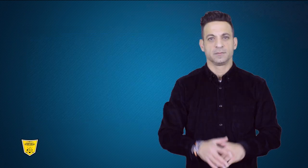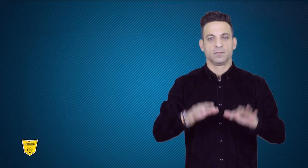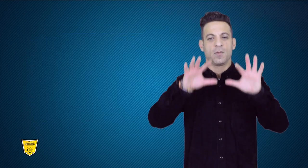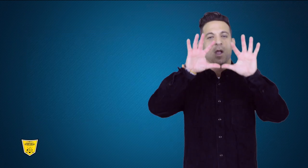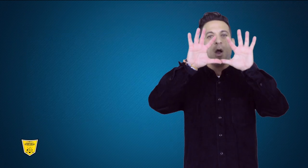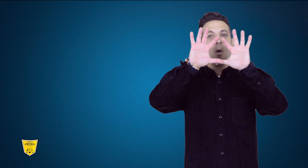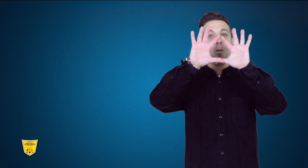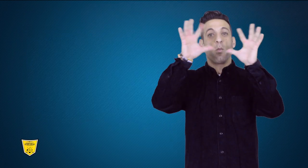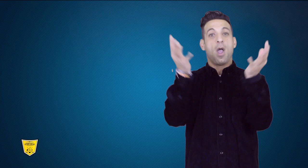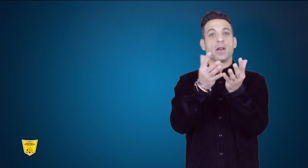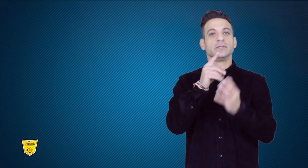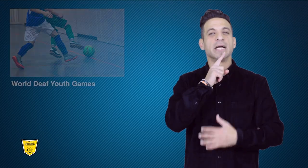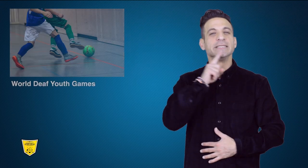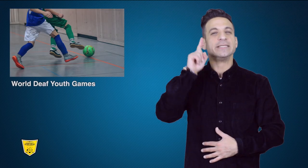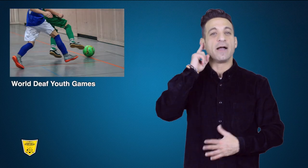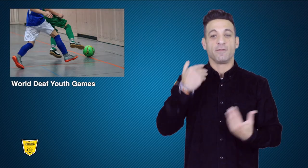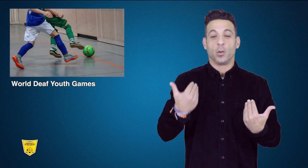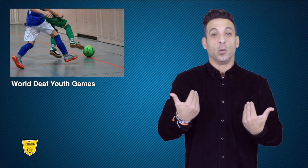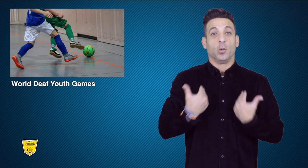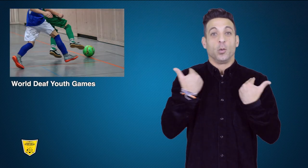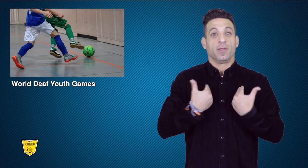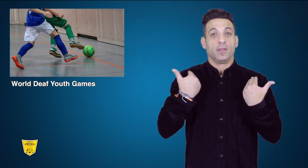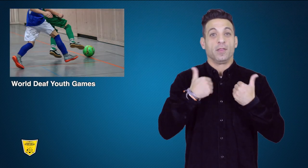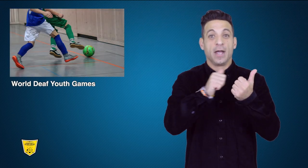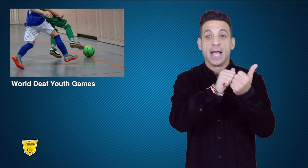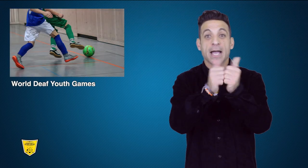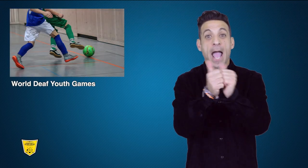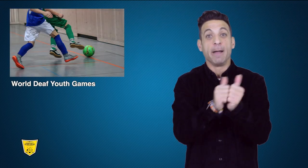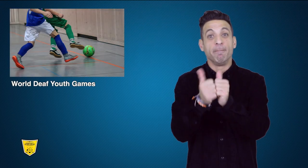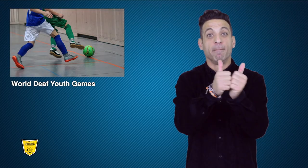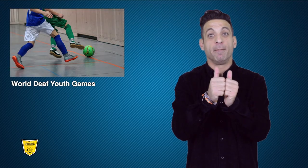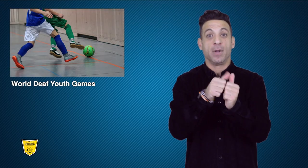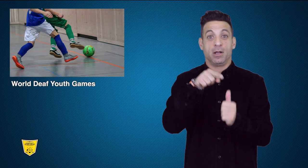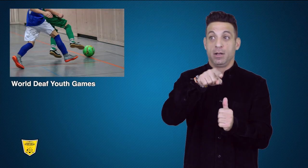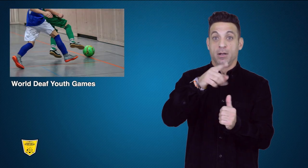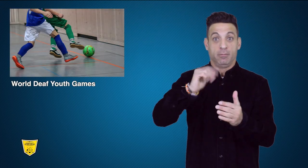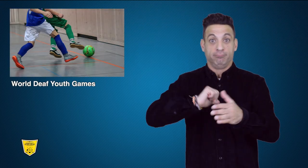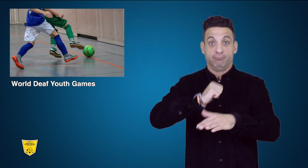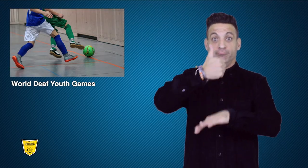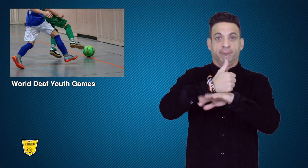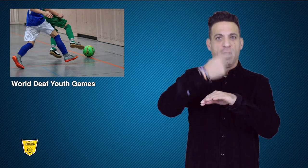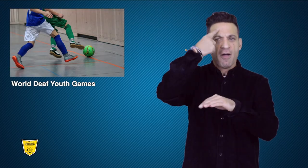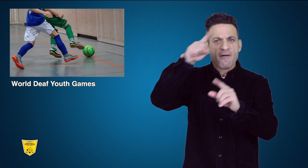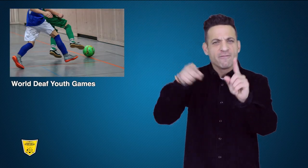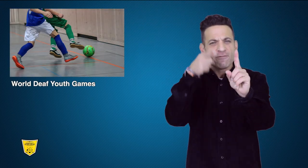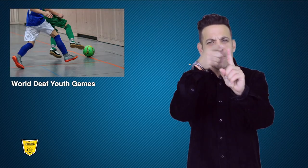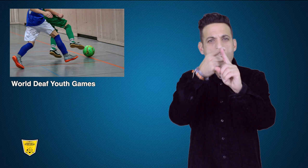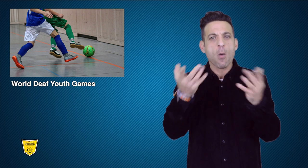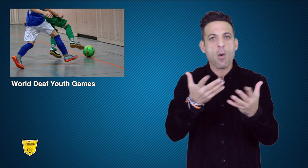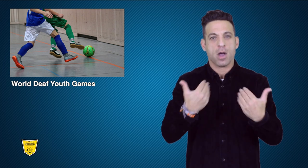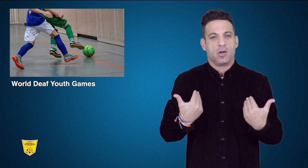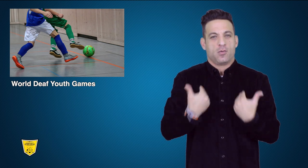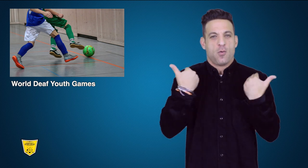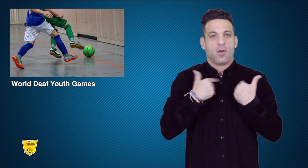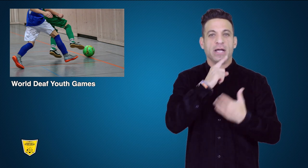World Deaf Youth Games is a sporting event